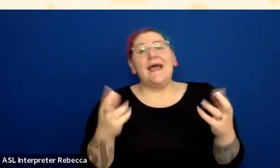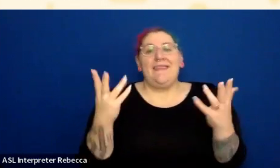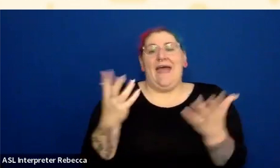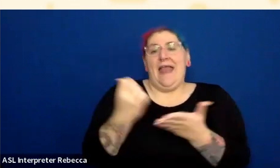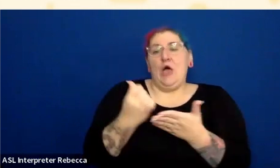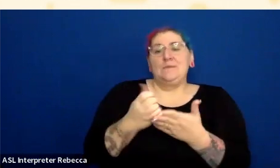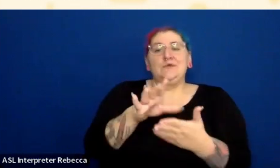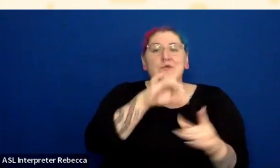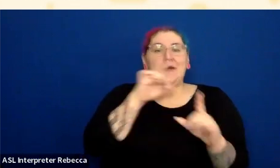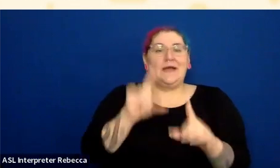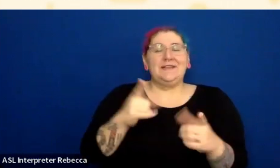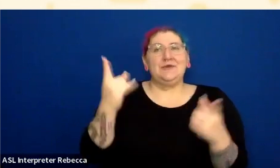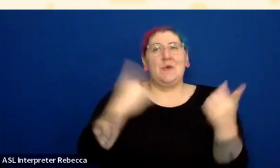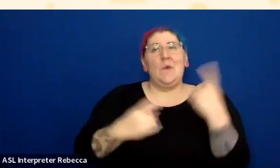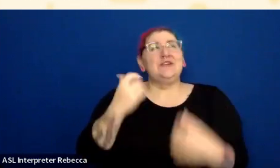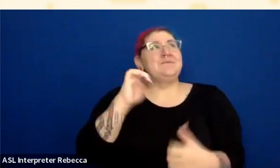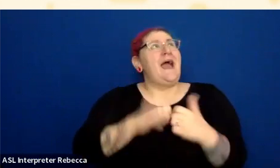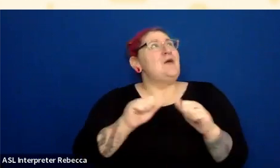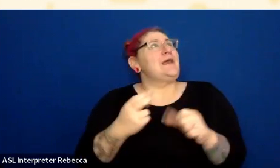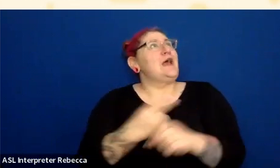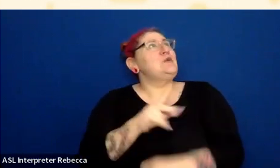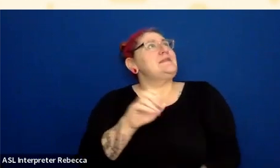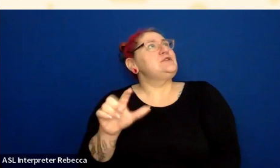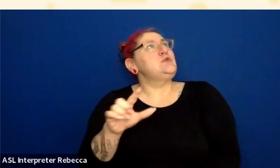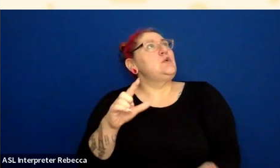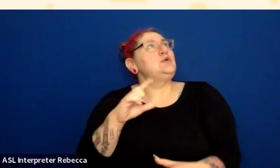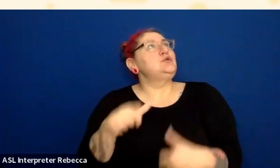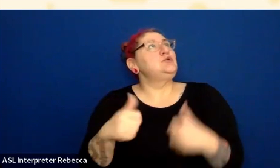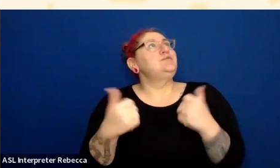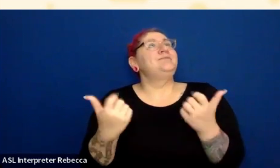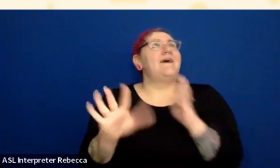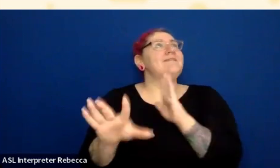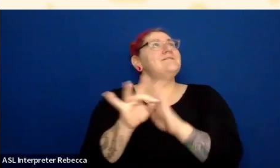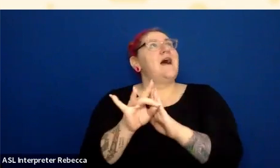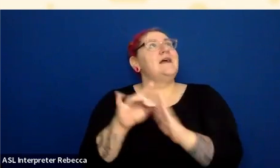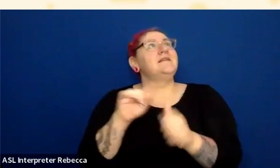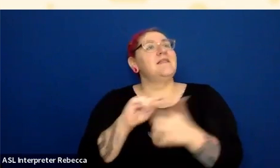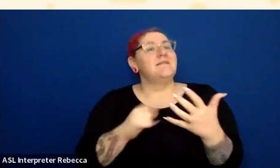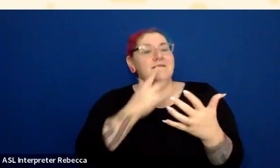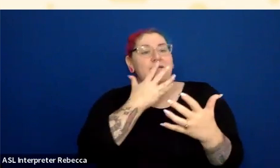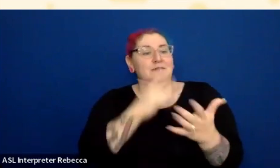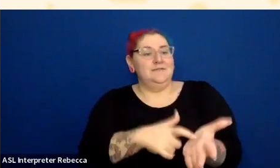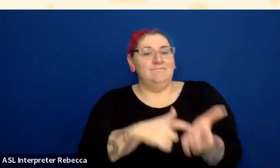to get the necessary color, or really contrast differences with these colors.